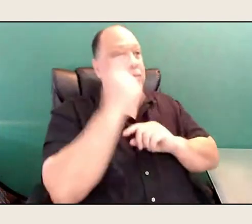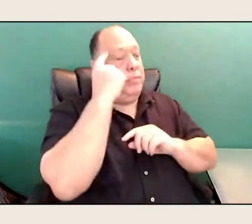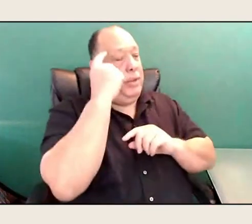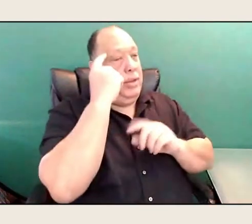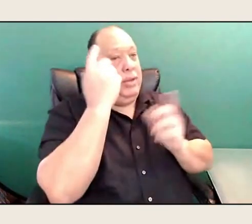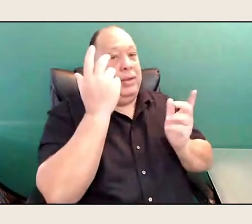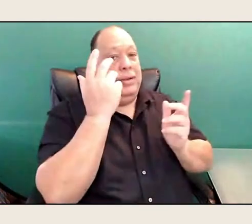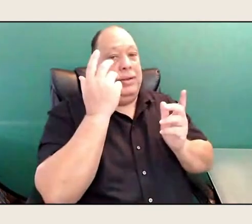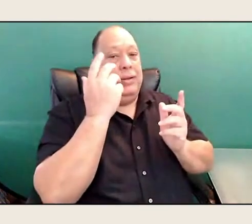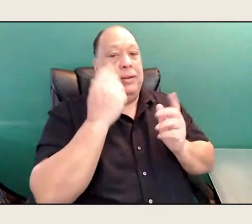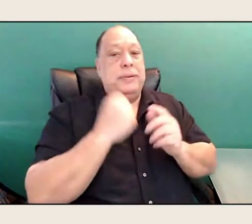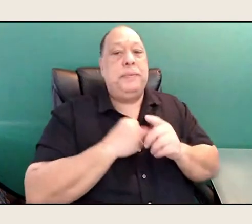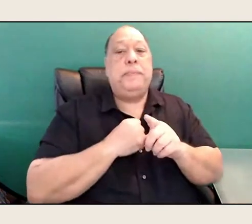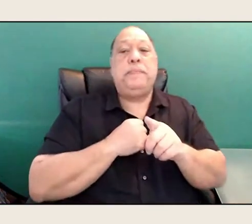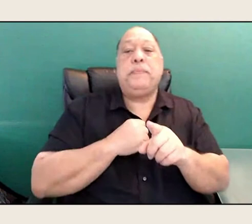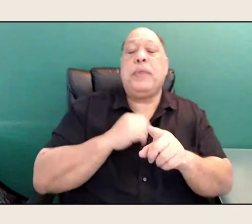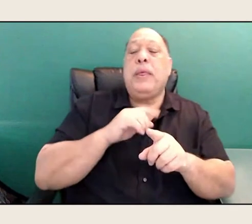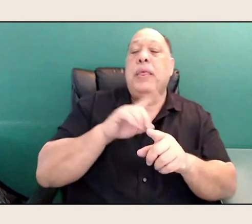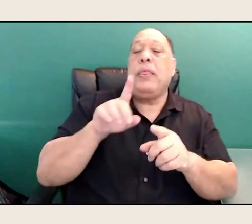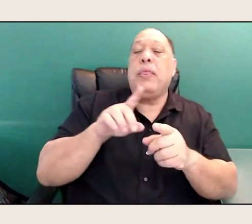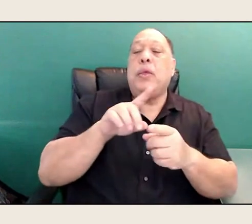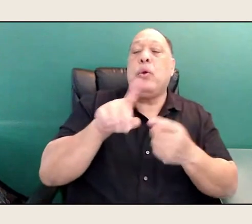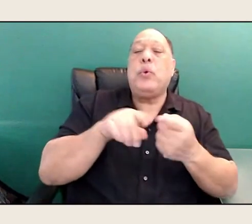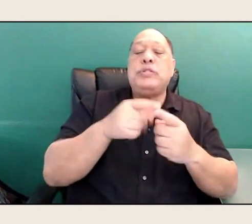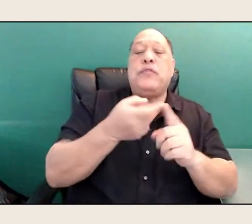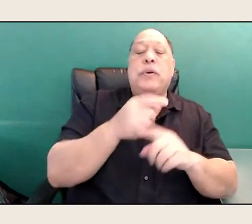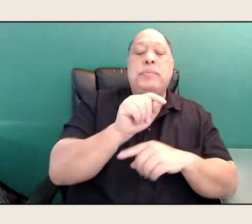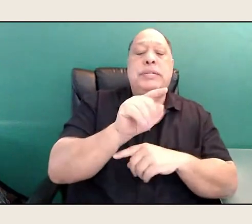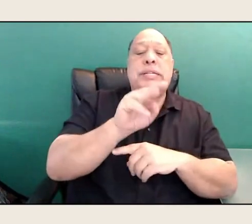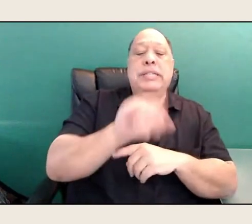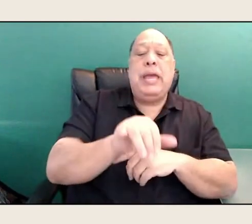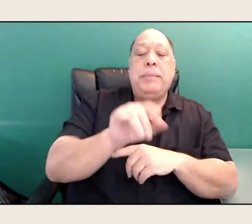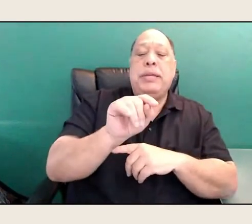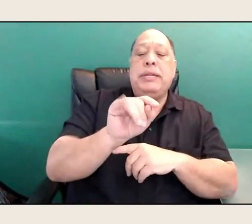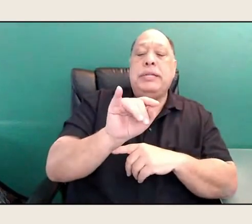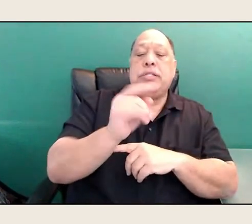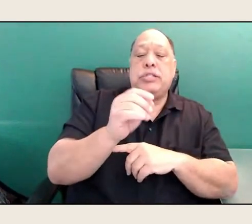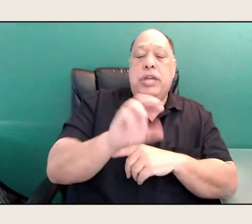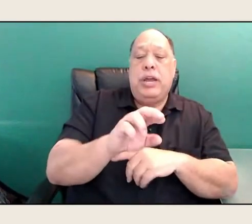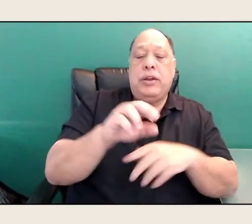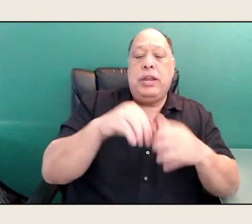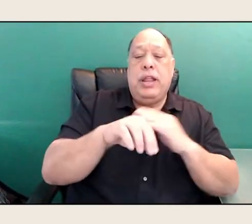This question comes from Tammy Tiger in Las Vegas, Nevada.